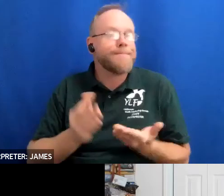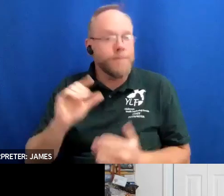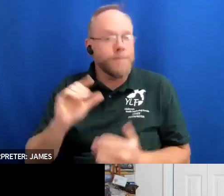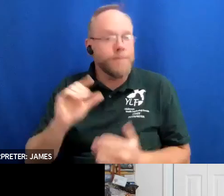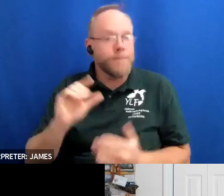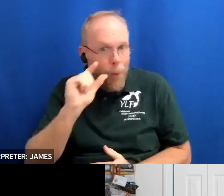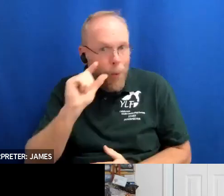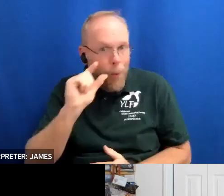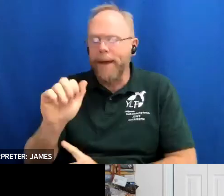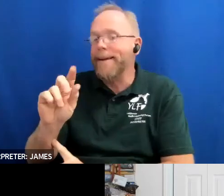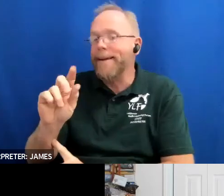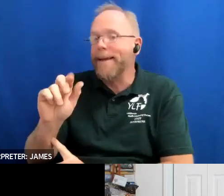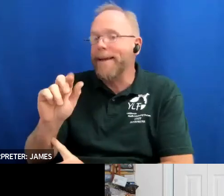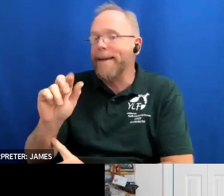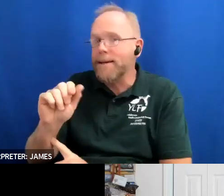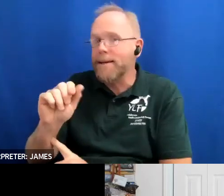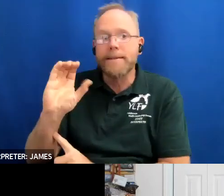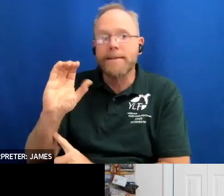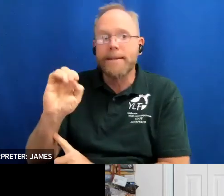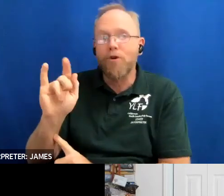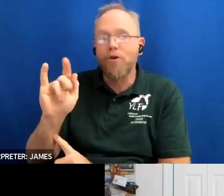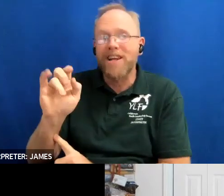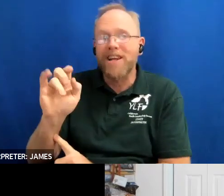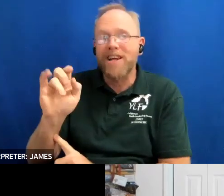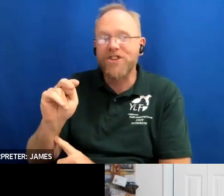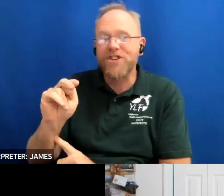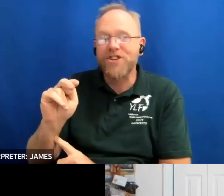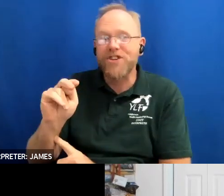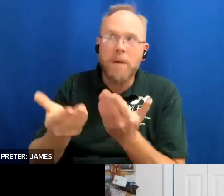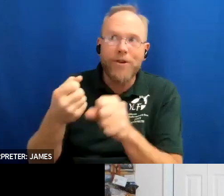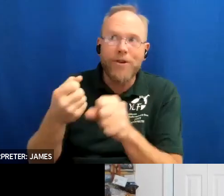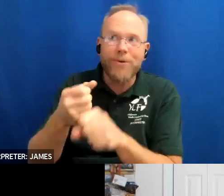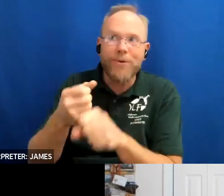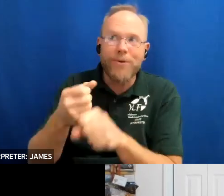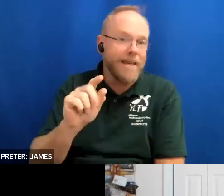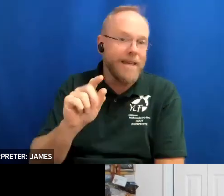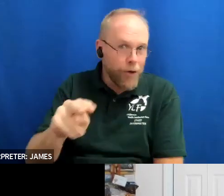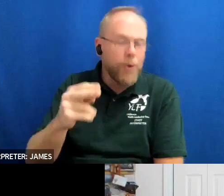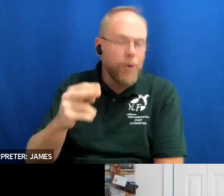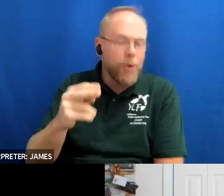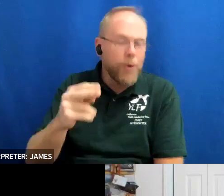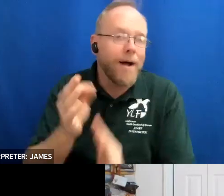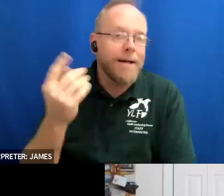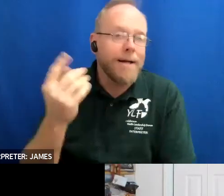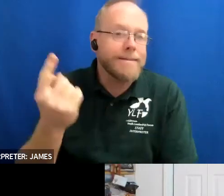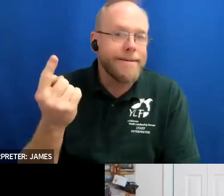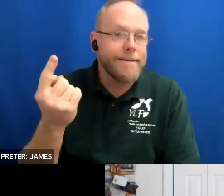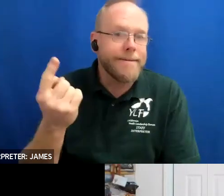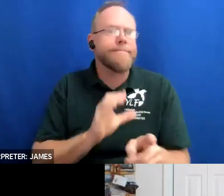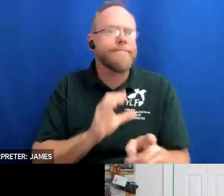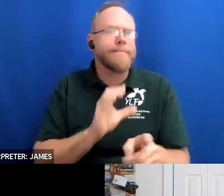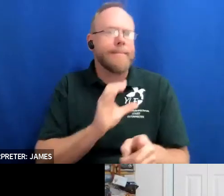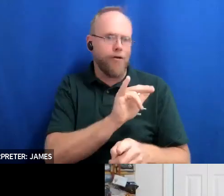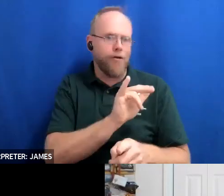town is 2022 you might be able to find something yes thank you donna that's a really good point